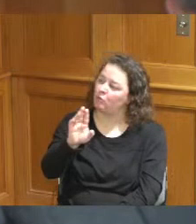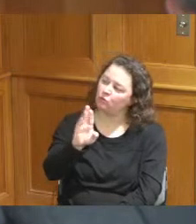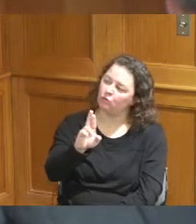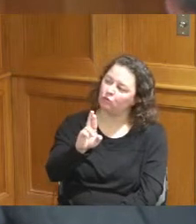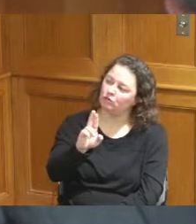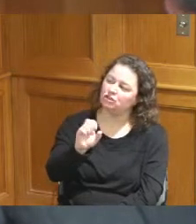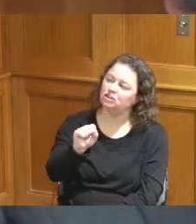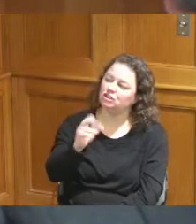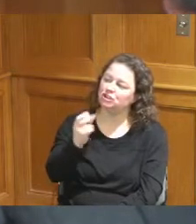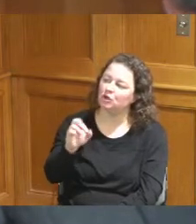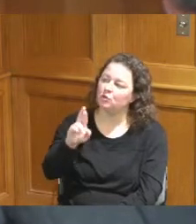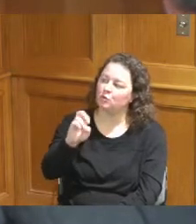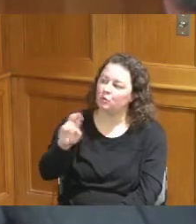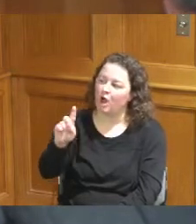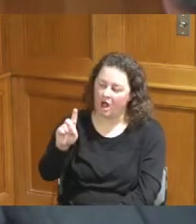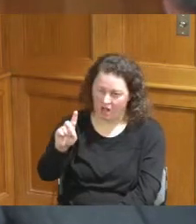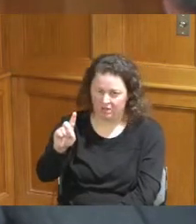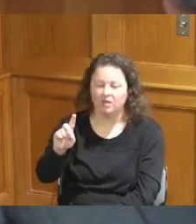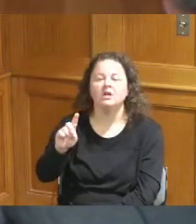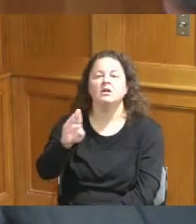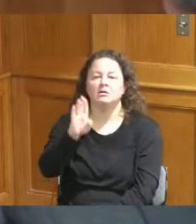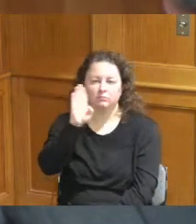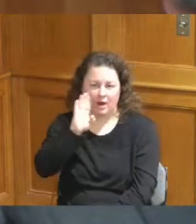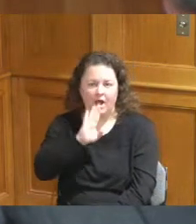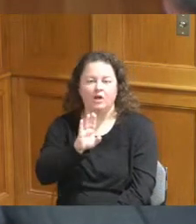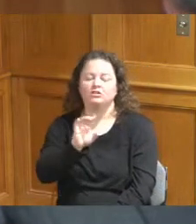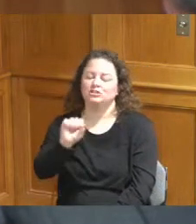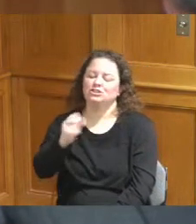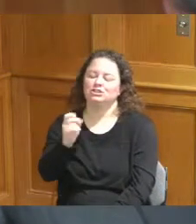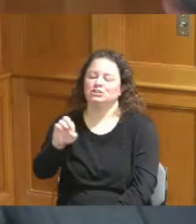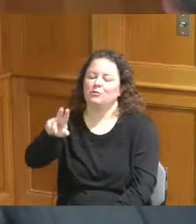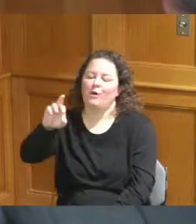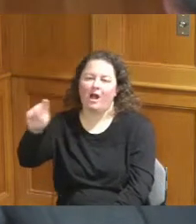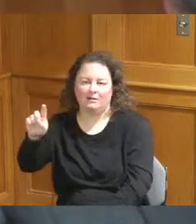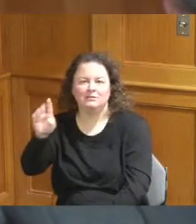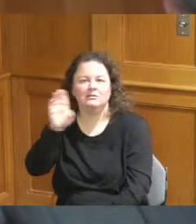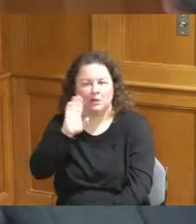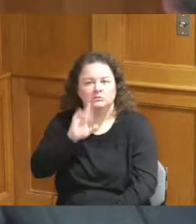out to the U.S Marshal's office and I think it's the ATF because they will be using the facilities